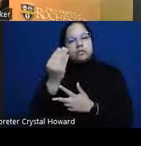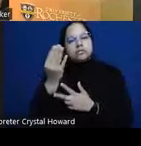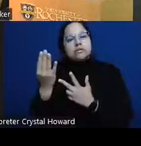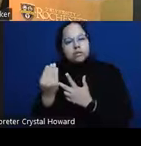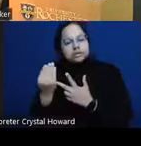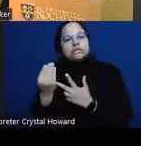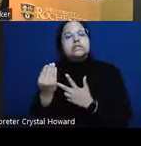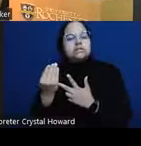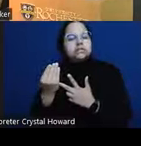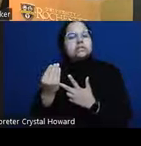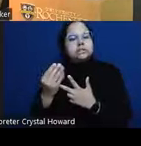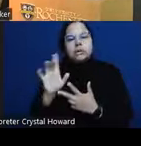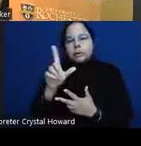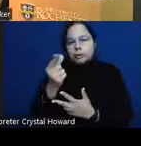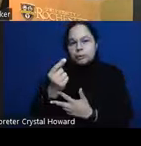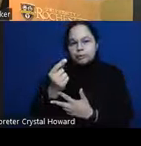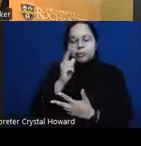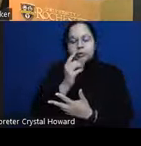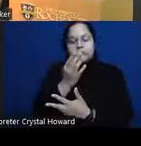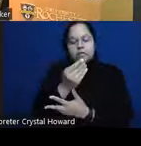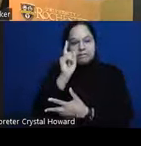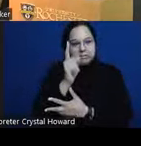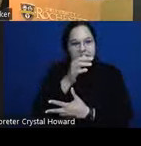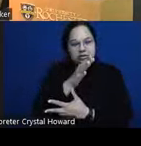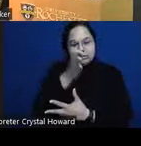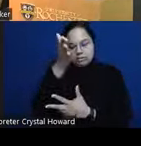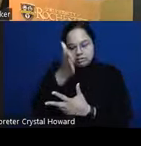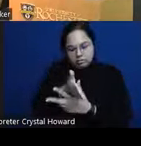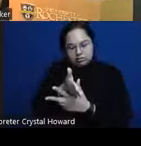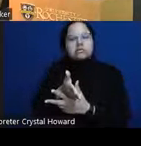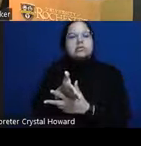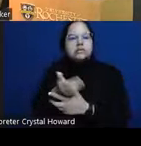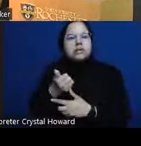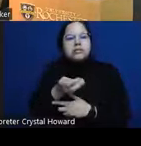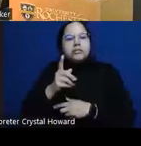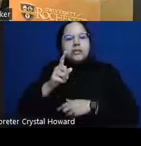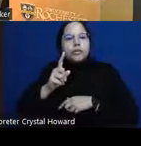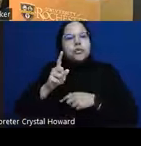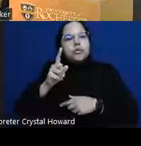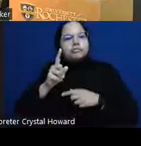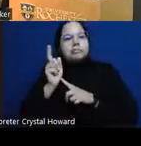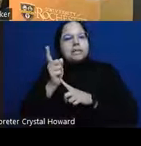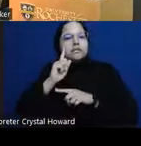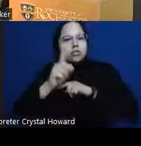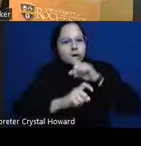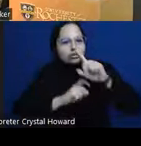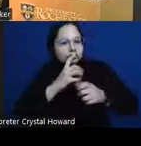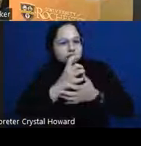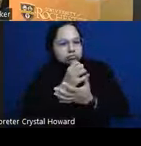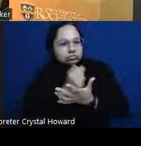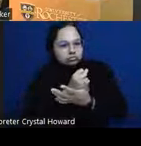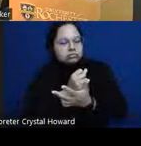after each presentation and uh if there's time at the end of course we can have more questions but